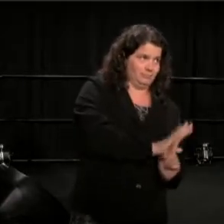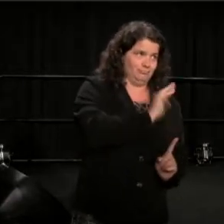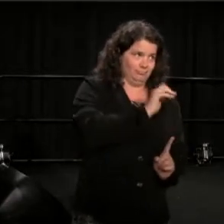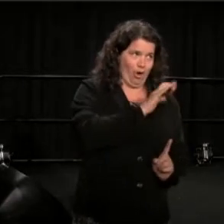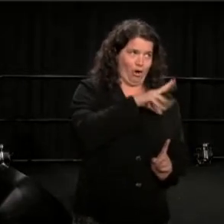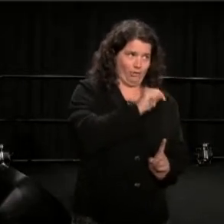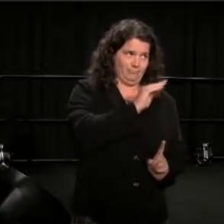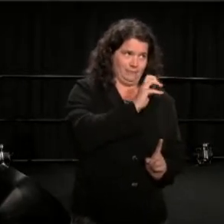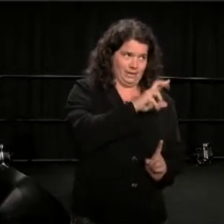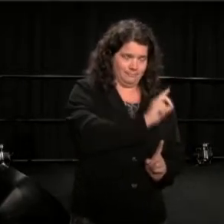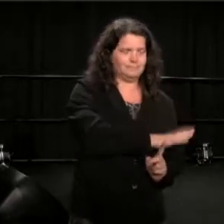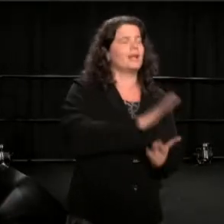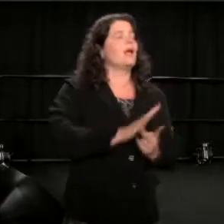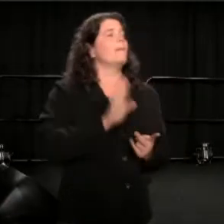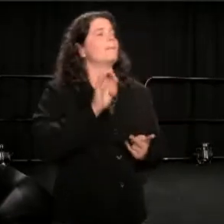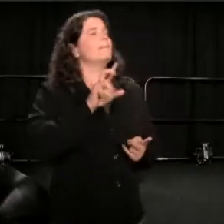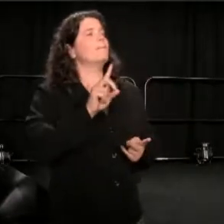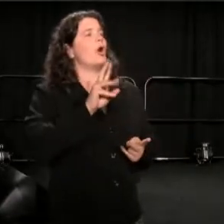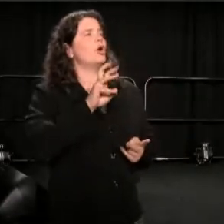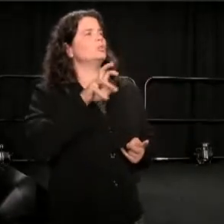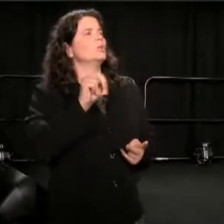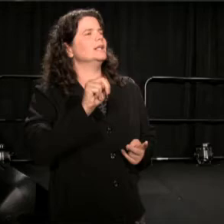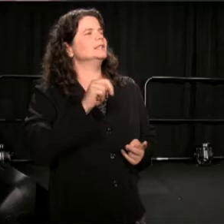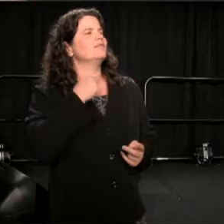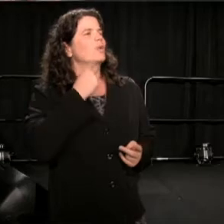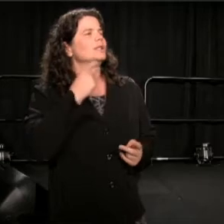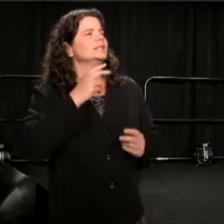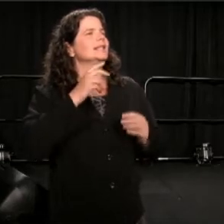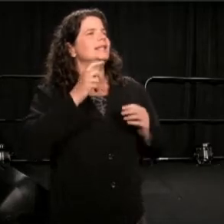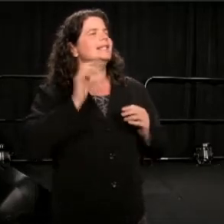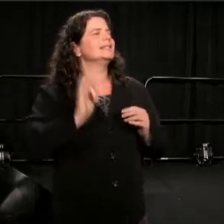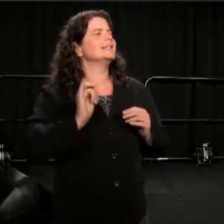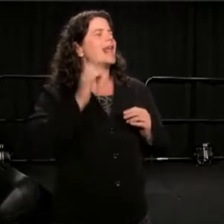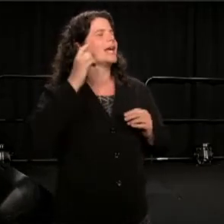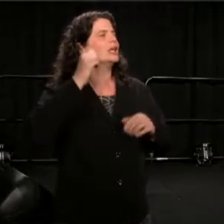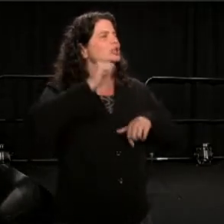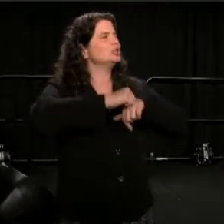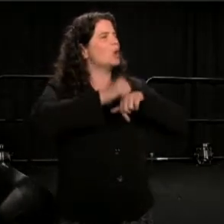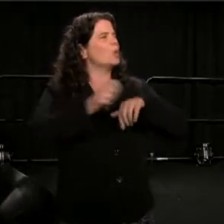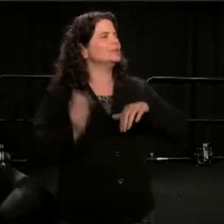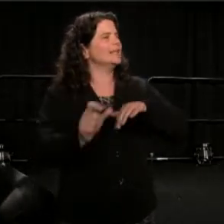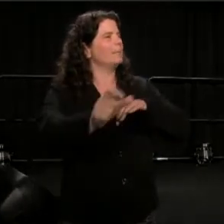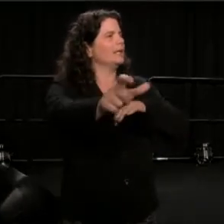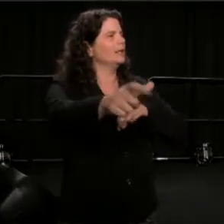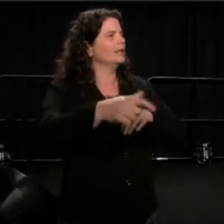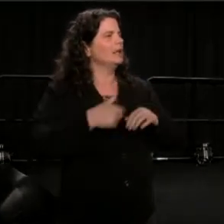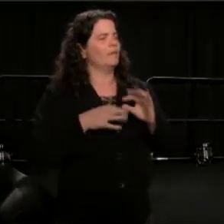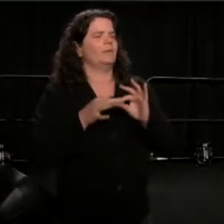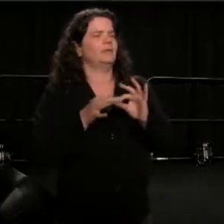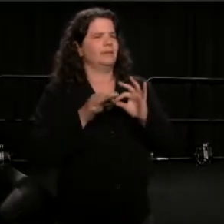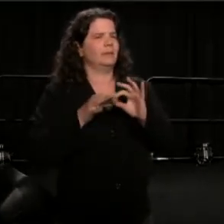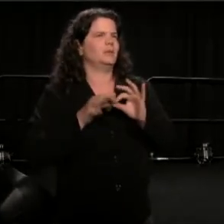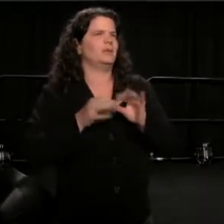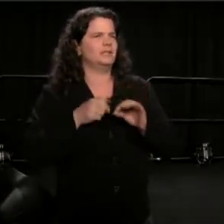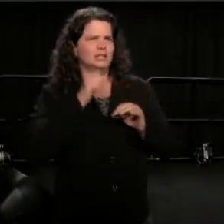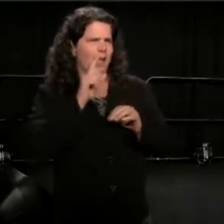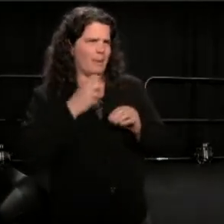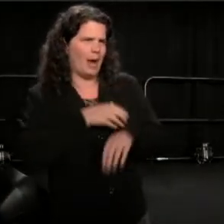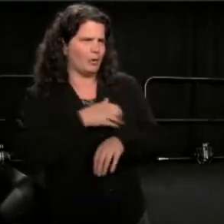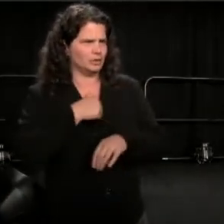And Baldwin's voice, kind of skips across, like skipping across a lake, "We can't talk about spiritual sense, unless we talk about power." So that's him.